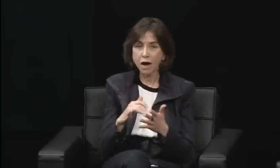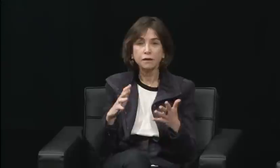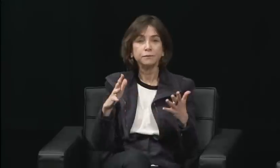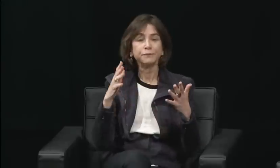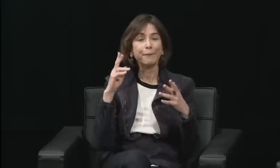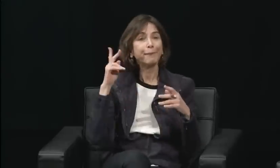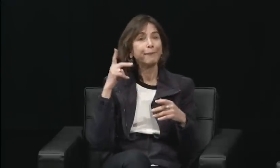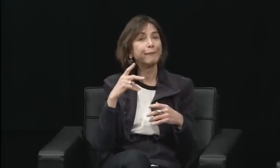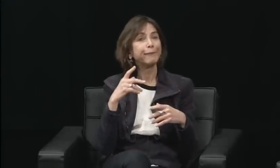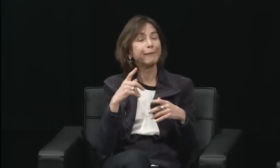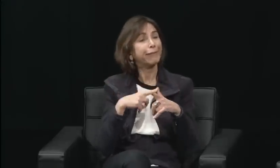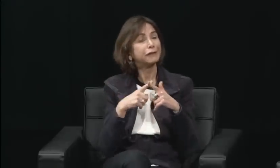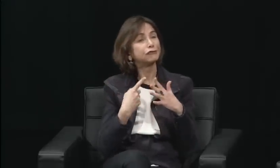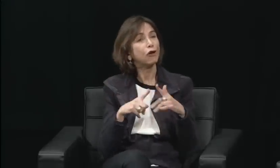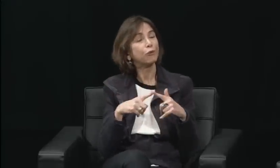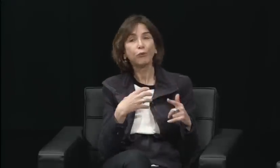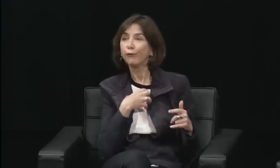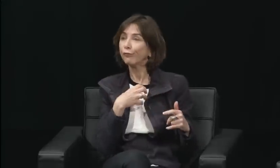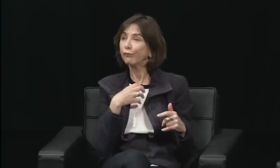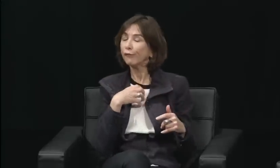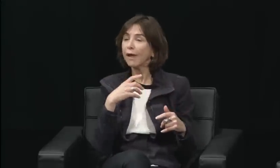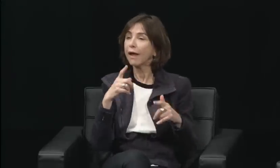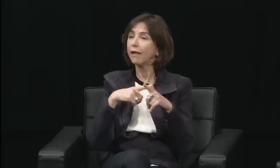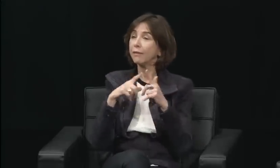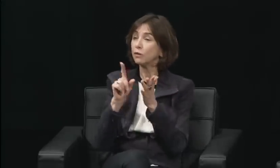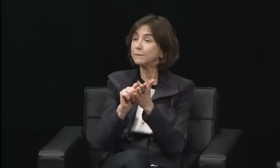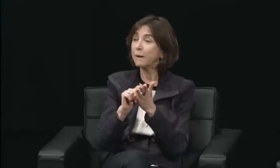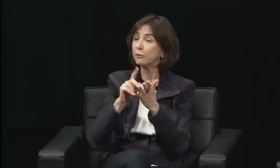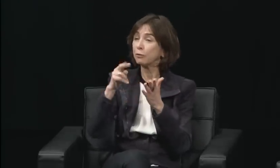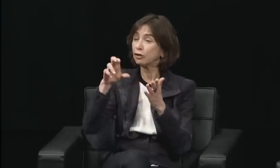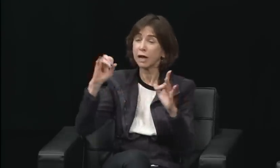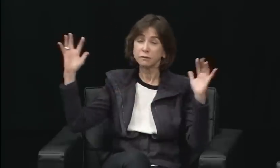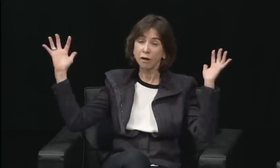but I would like to go ahead and get us started with our questions, if all of our panelists are ready.